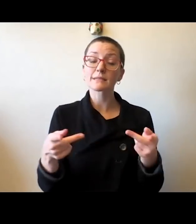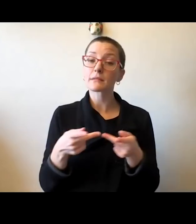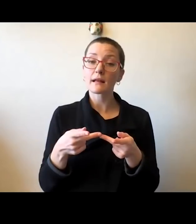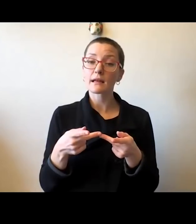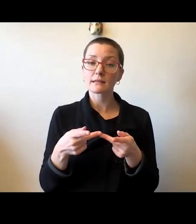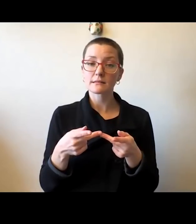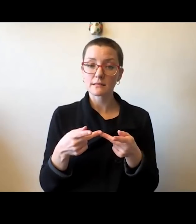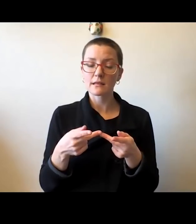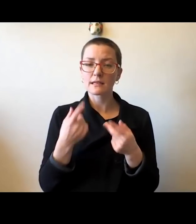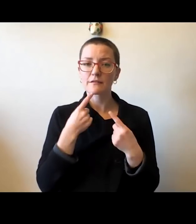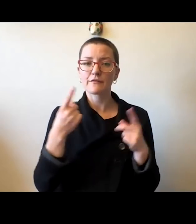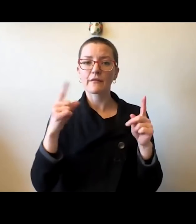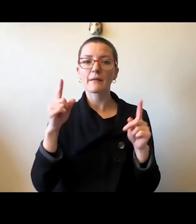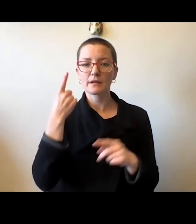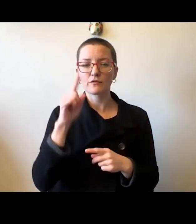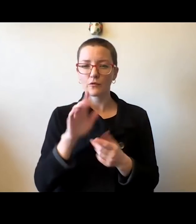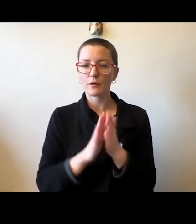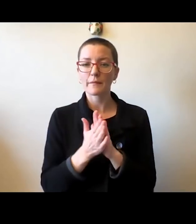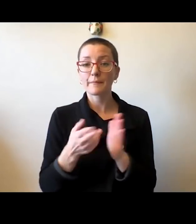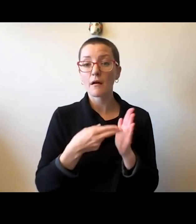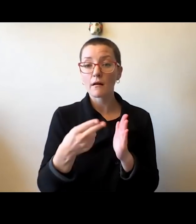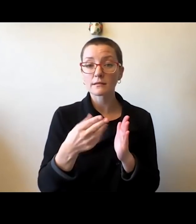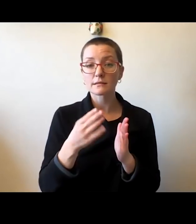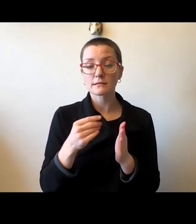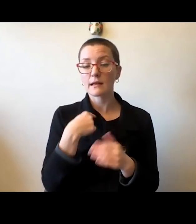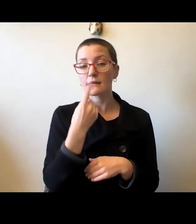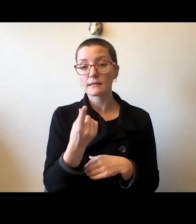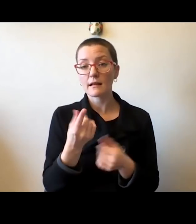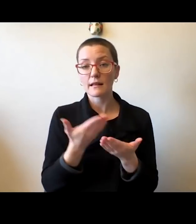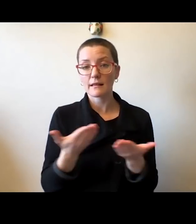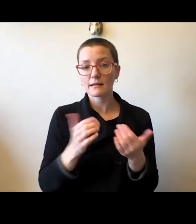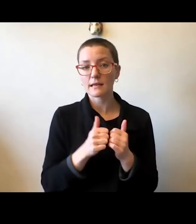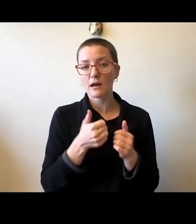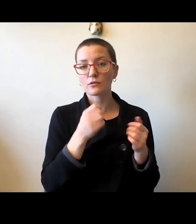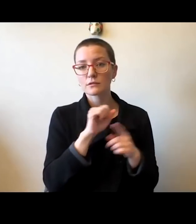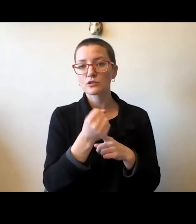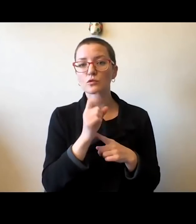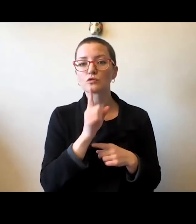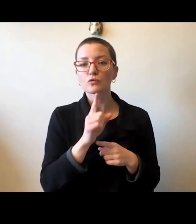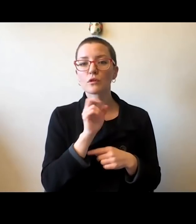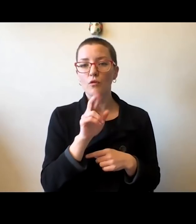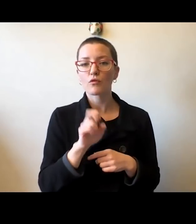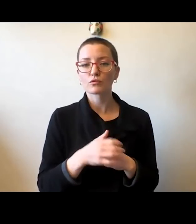and for telling things as they truly are. But I don't want to leave this conversation with the impression